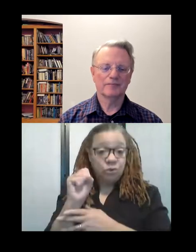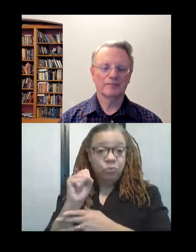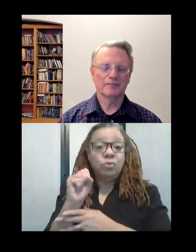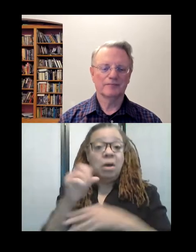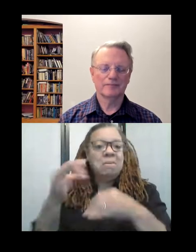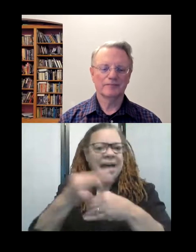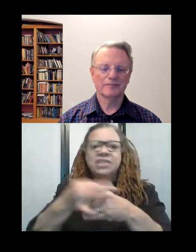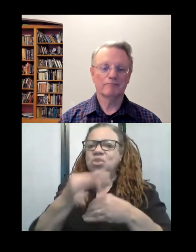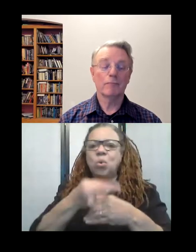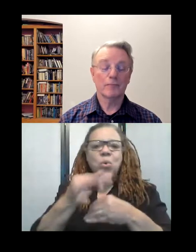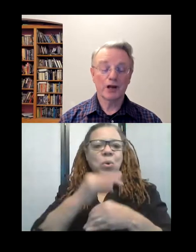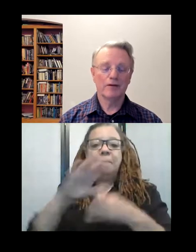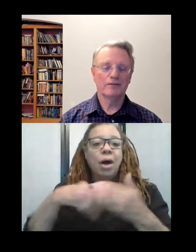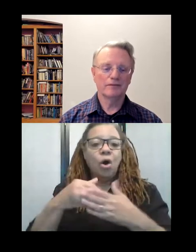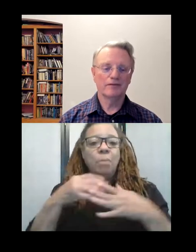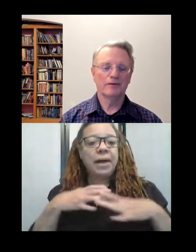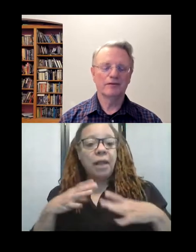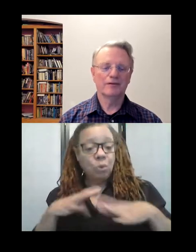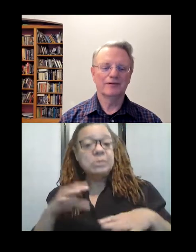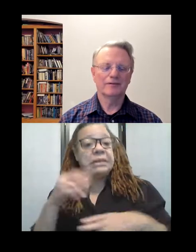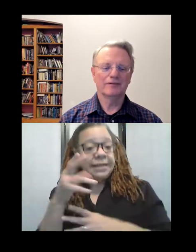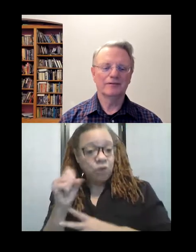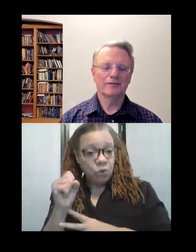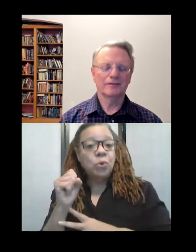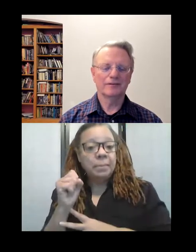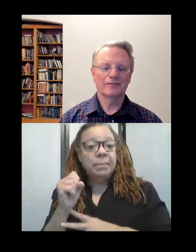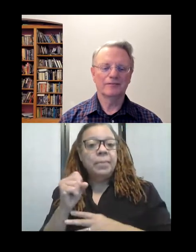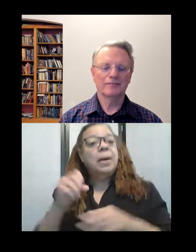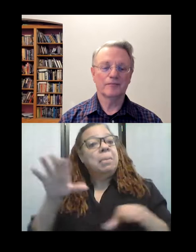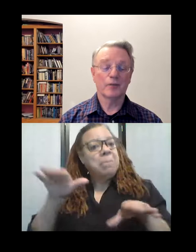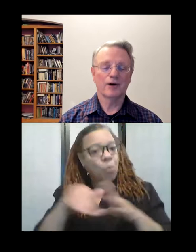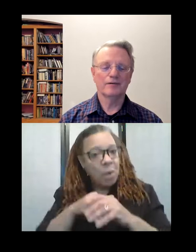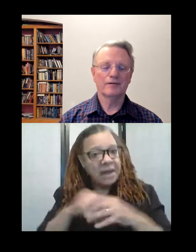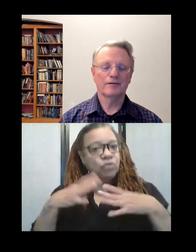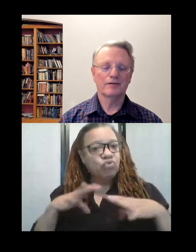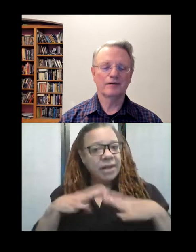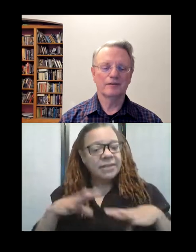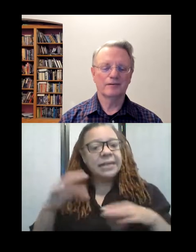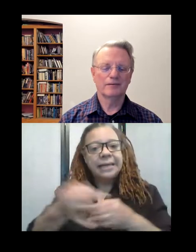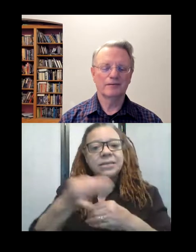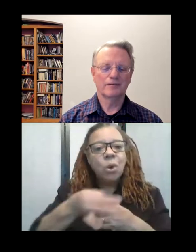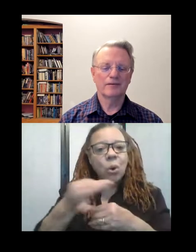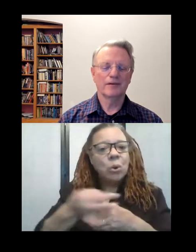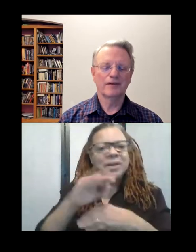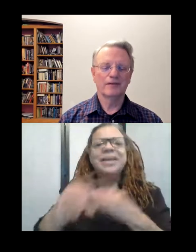much all my own clothing, and sewed my wedding dress, and uh all of that. And